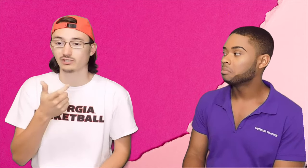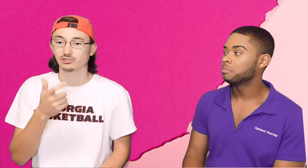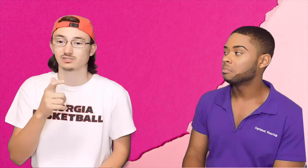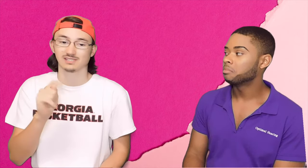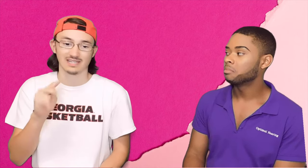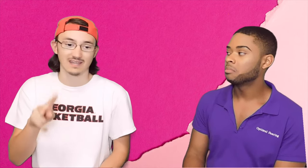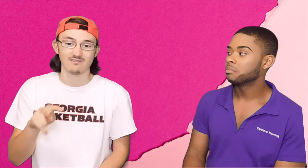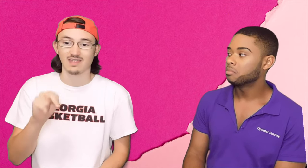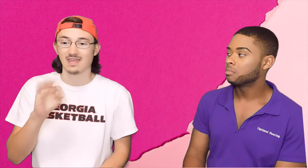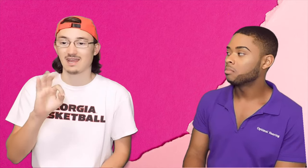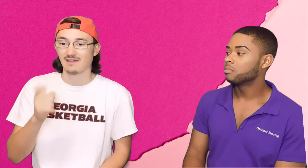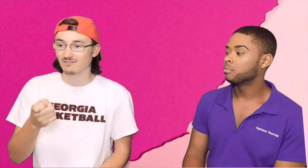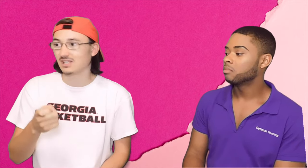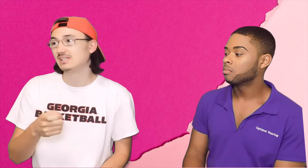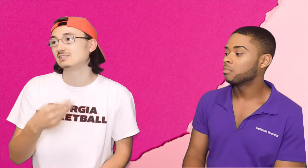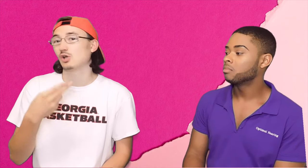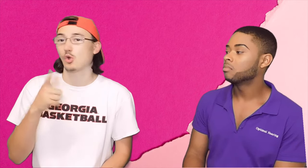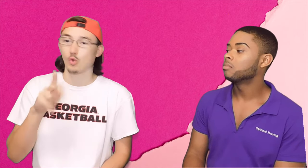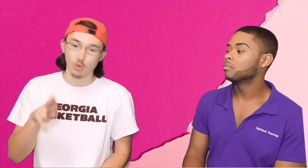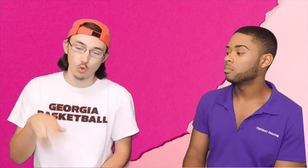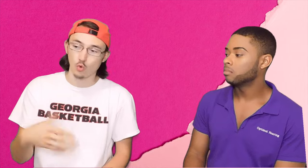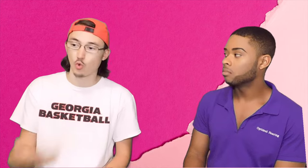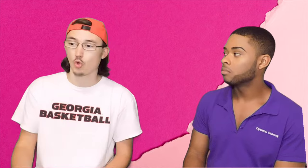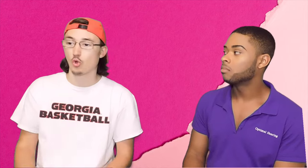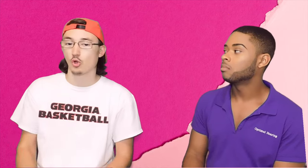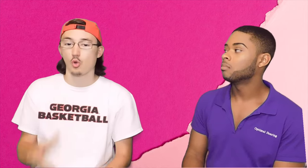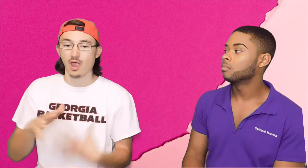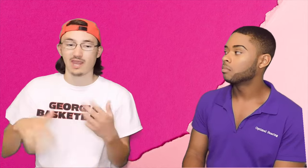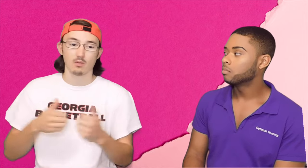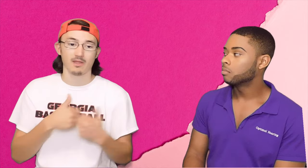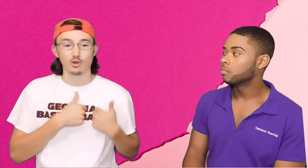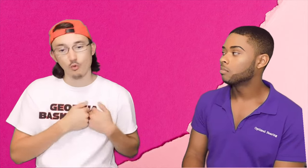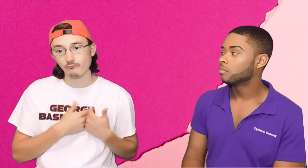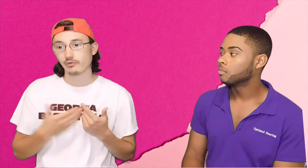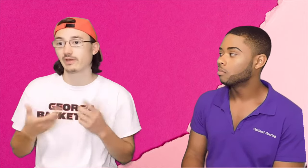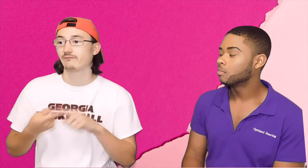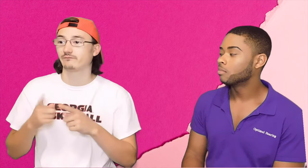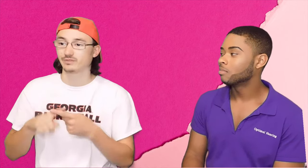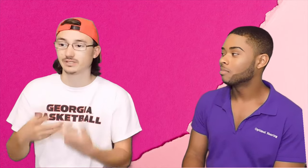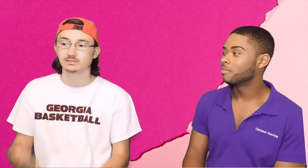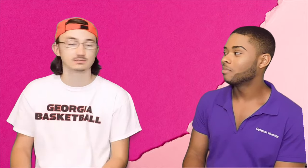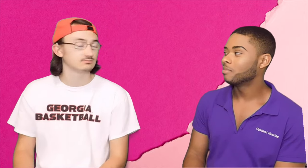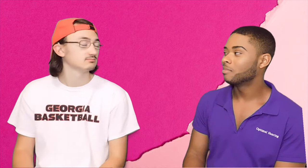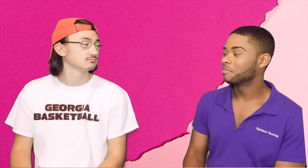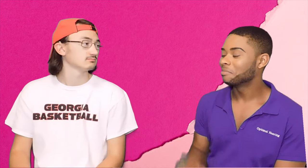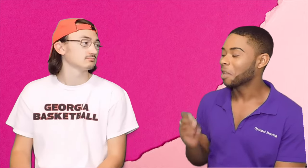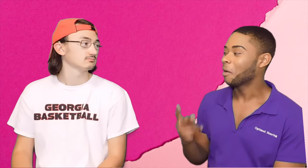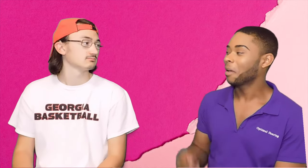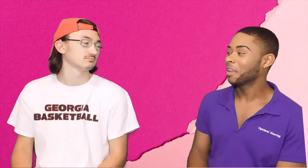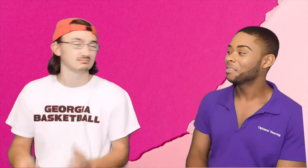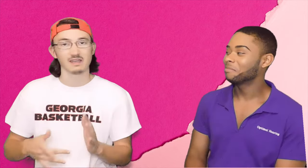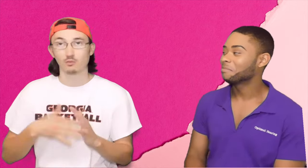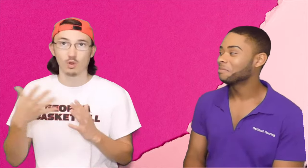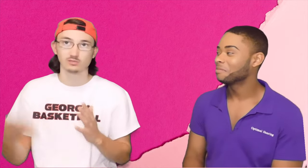Enjoy my shows, watch Netflix, Hulu hang out with my girlfriend and other friends Bryce: Okay